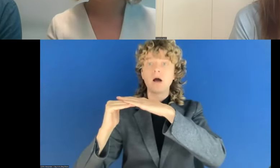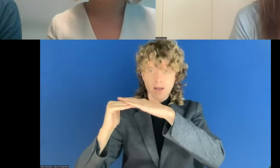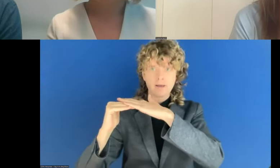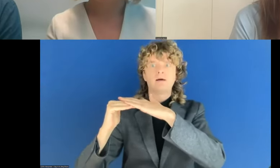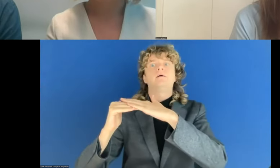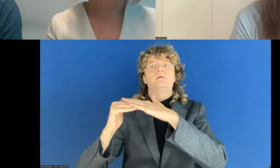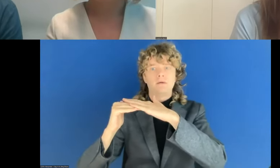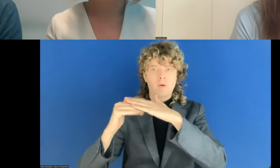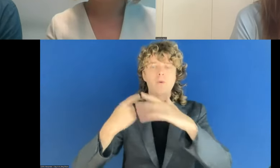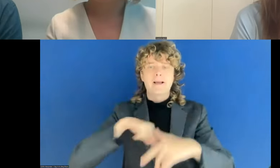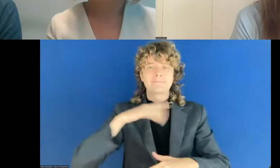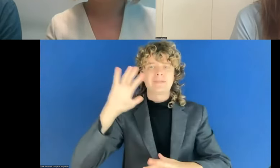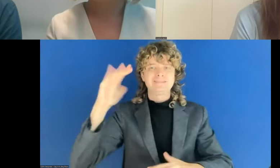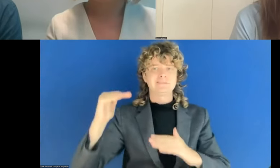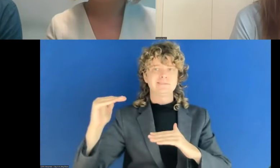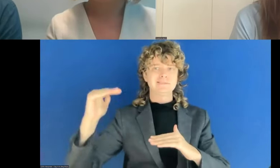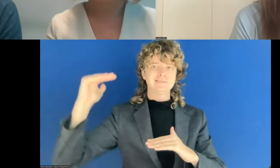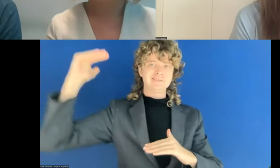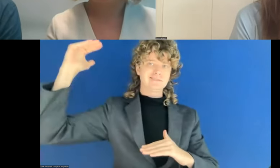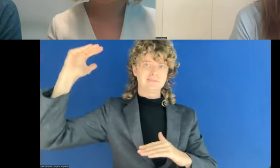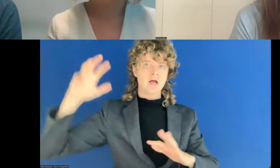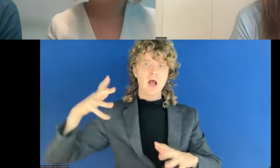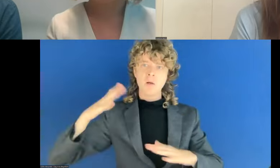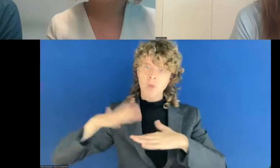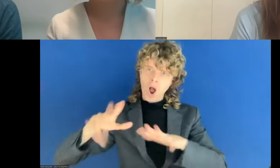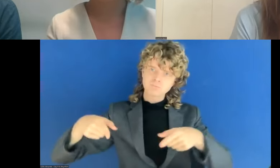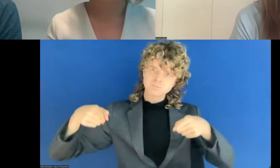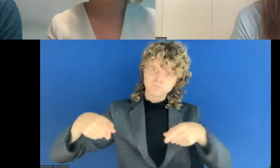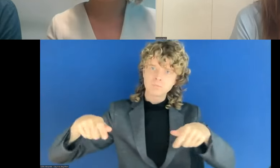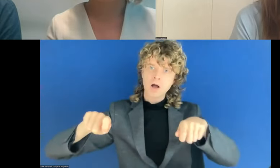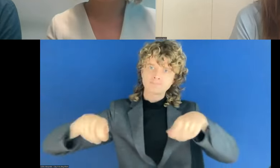tighten the screws a little bit. So it will be even harder. Yeah.